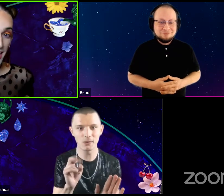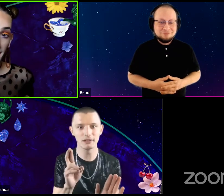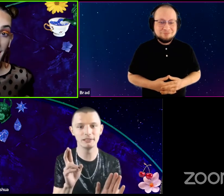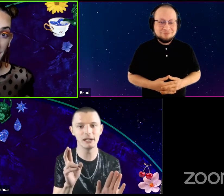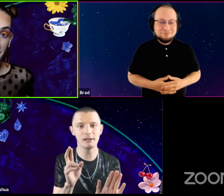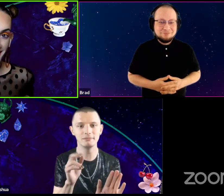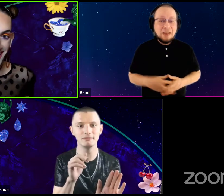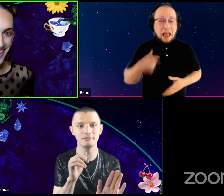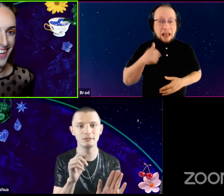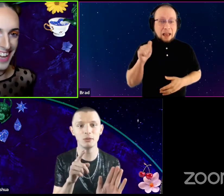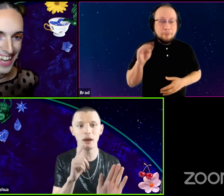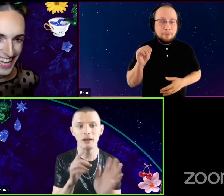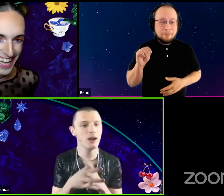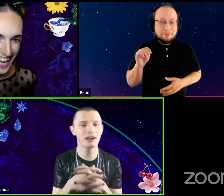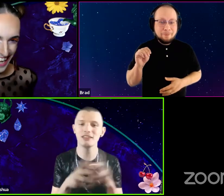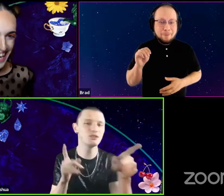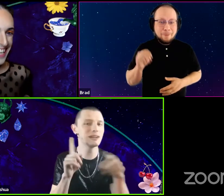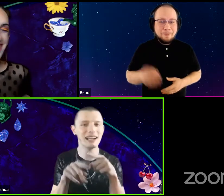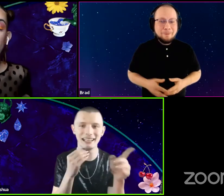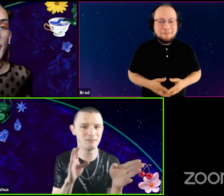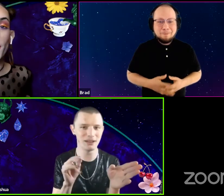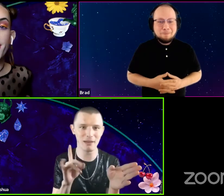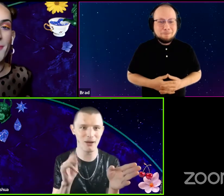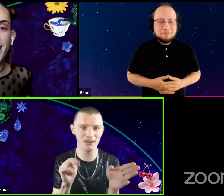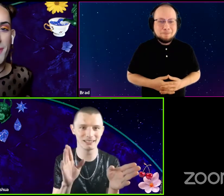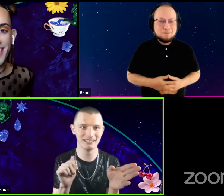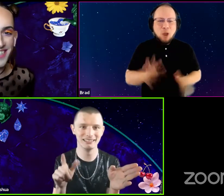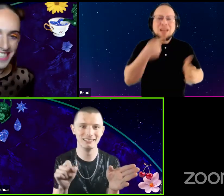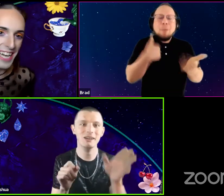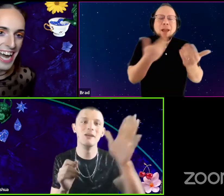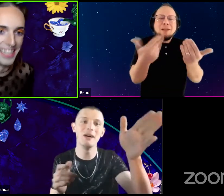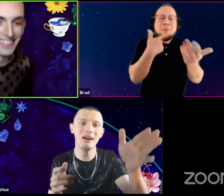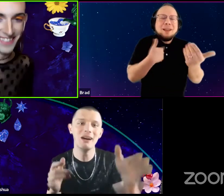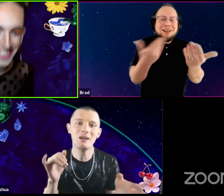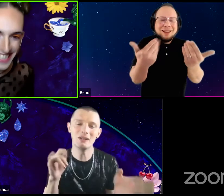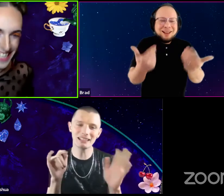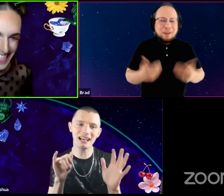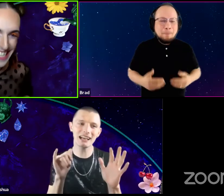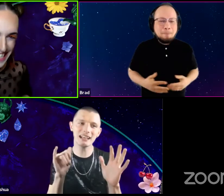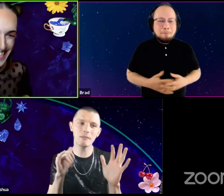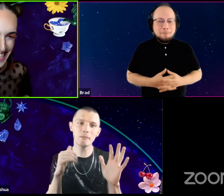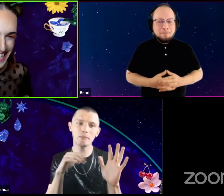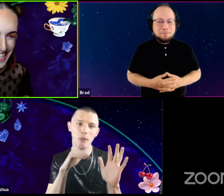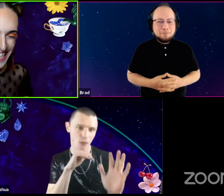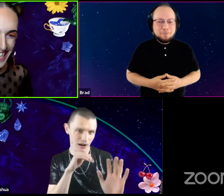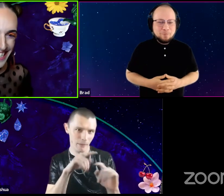I am. Okay you then, you can't eat Boudin Balls. No, tell me anyway though. Well, it's like, it's like pork